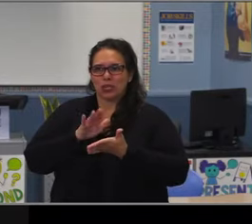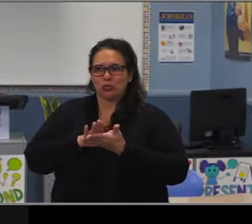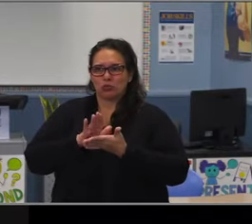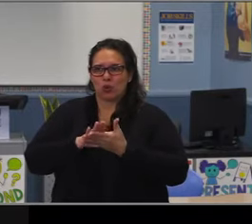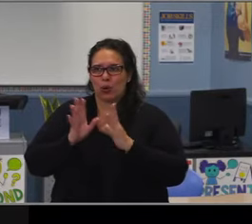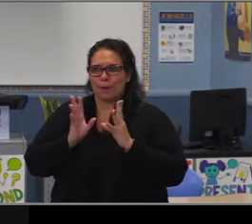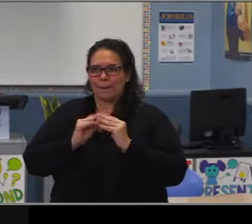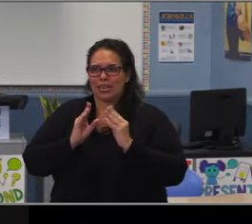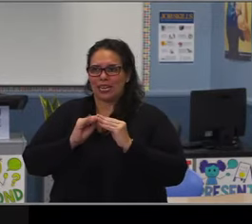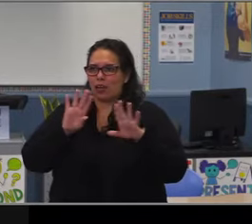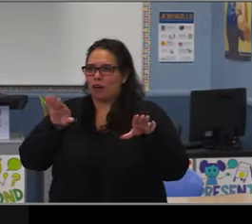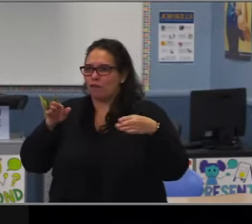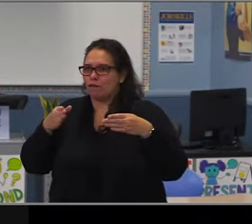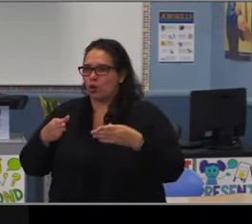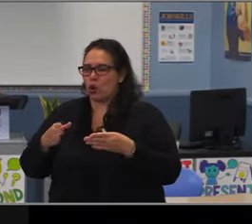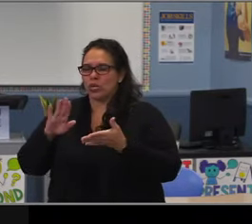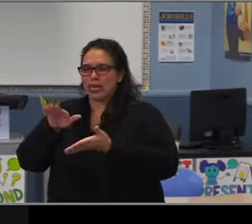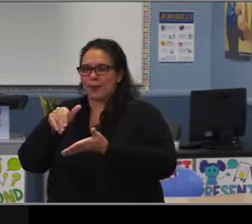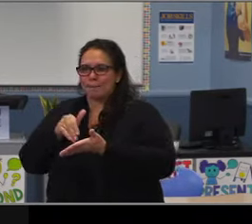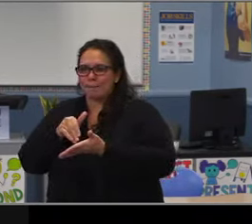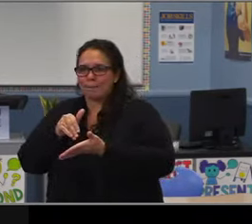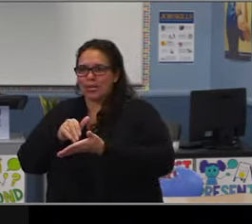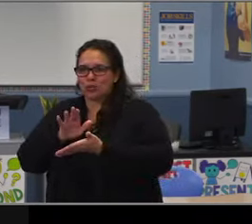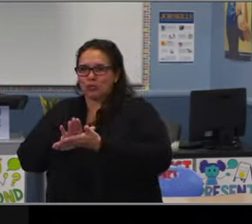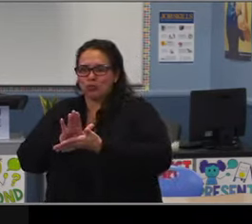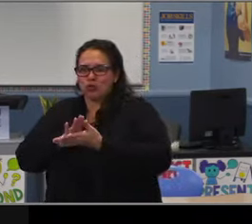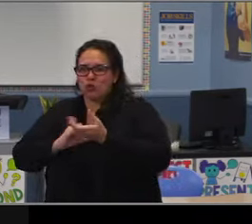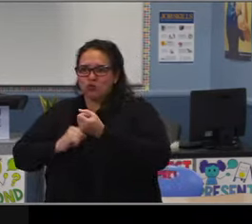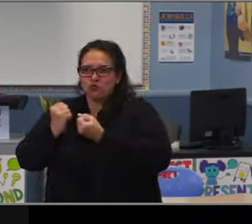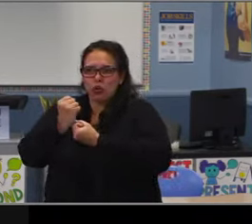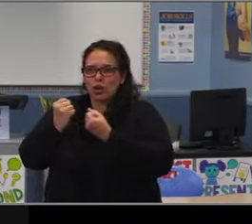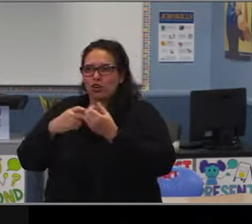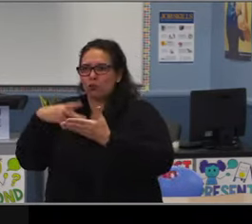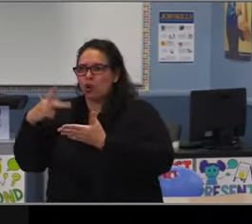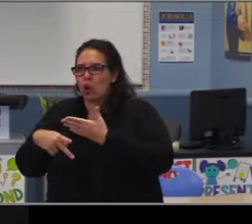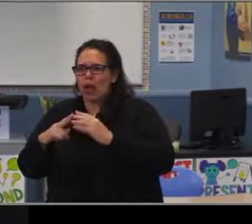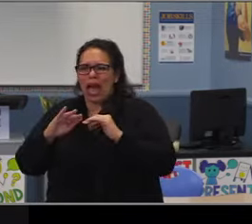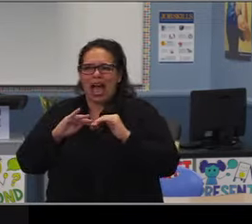So if just from a 30,000 foot high level Dr. Lund,